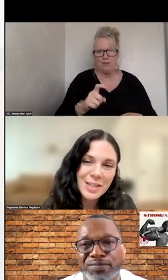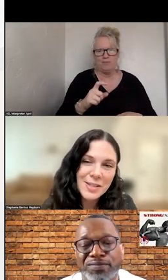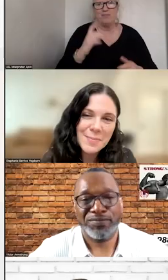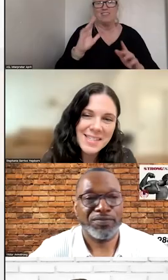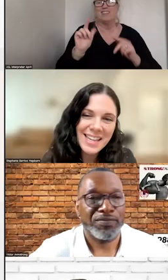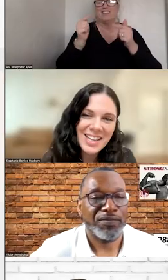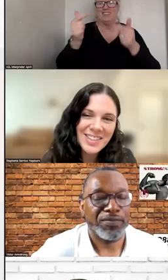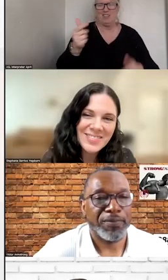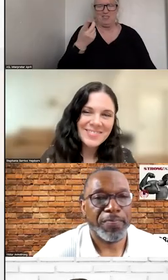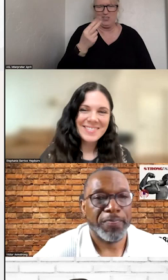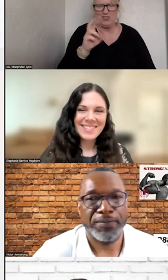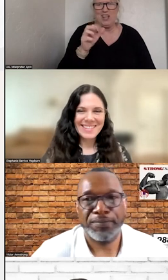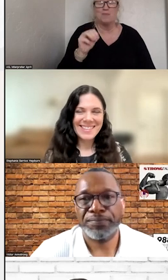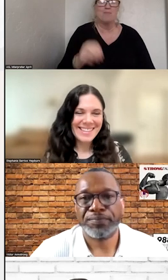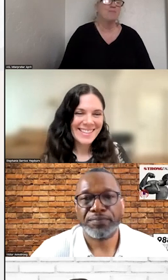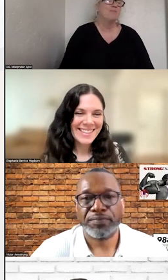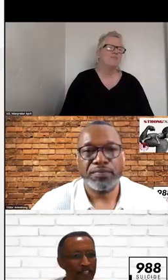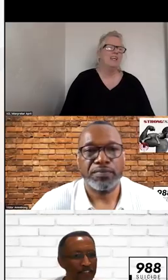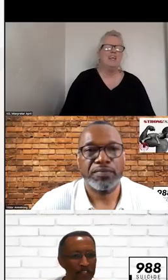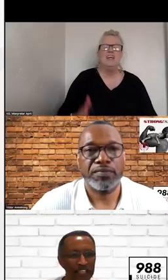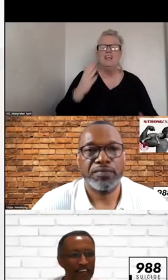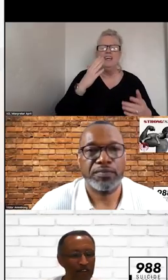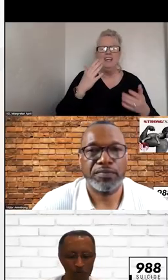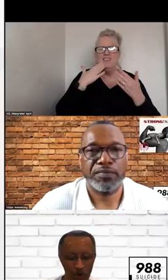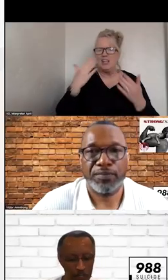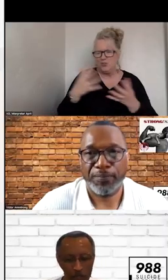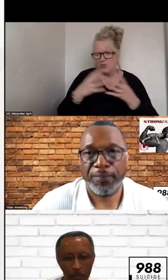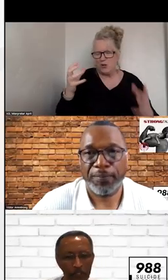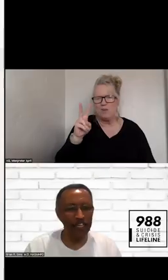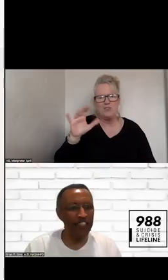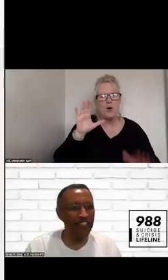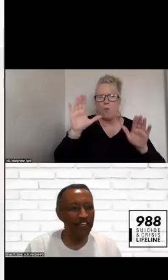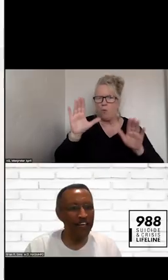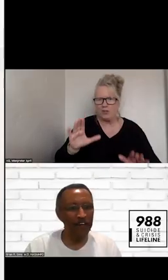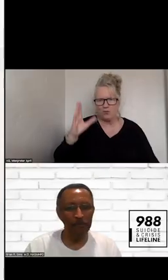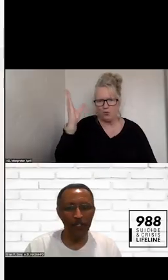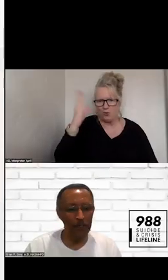YOU DOCTOR SIMS. >>: THANK YOU. WE ARE